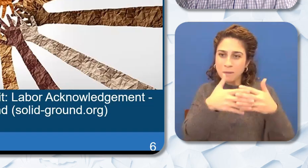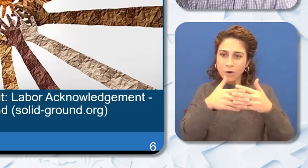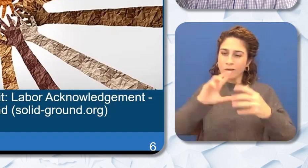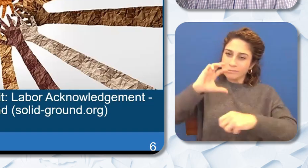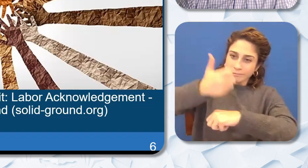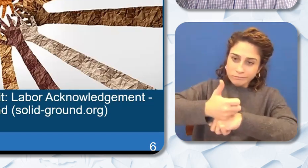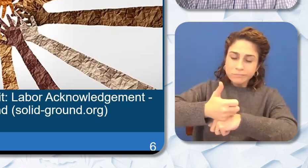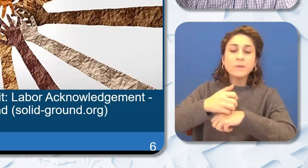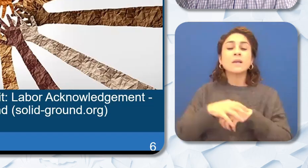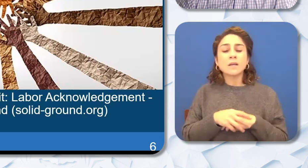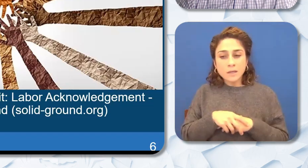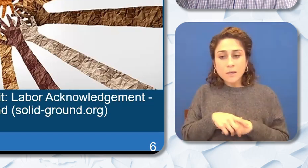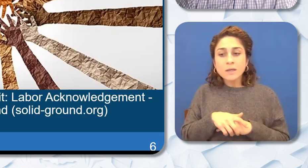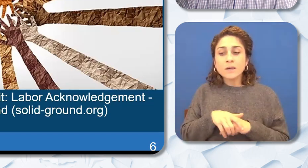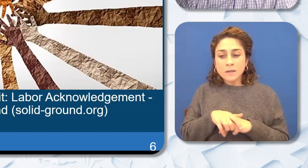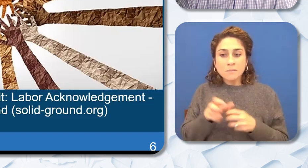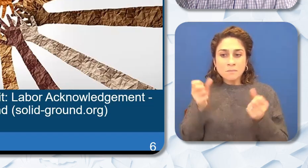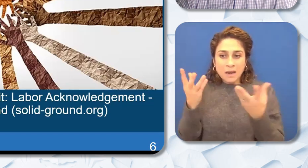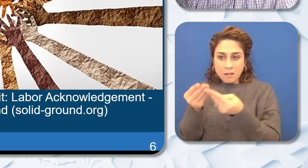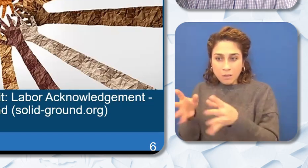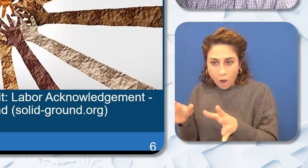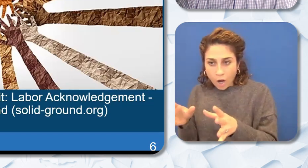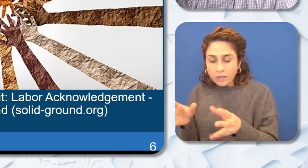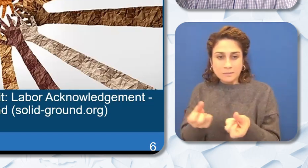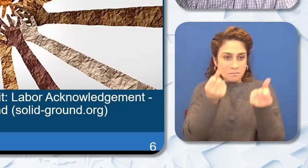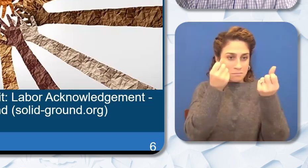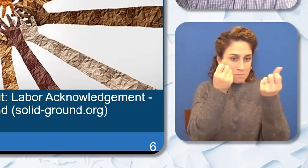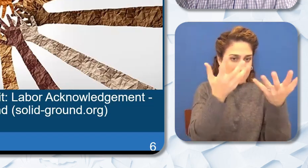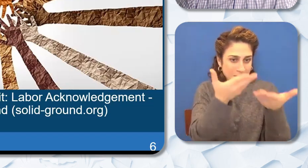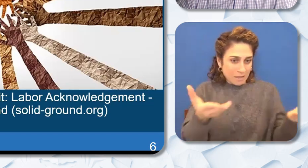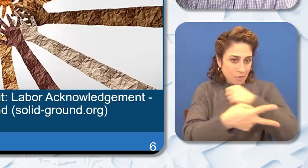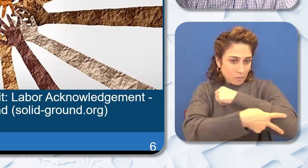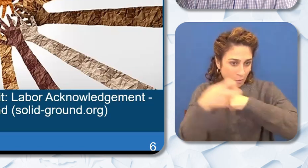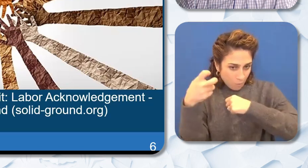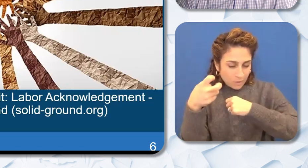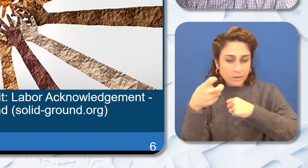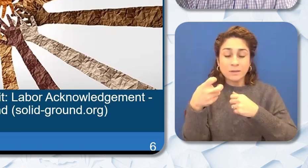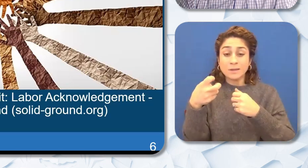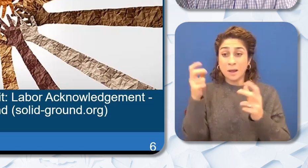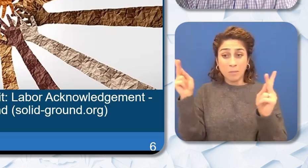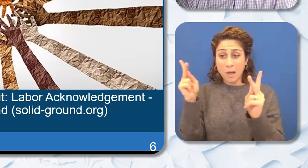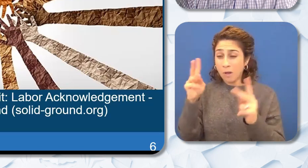who were lost. For all those who were stolen. For all those who were left behind. For all those who